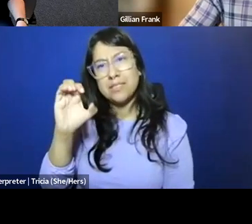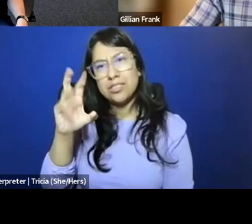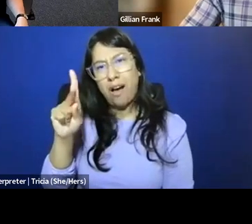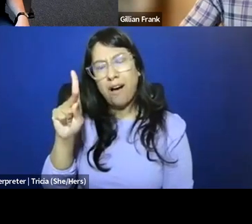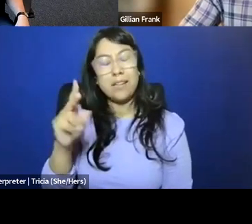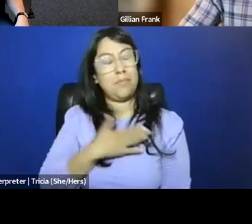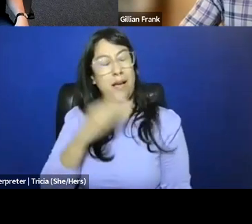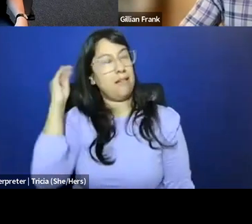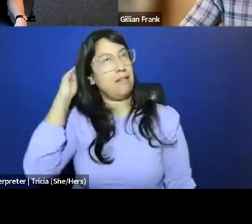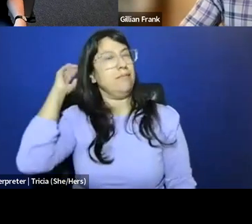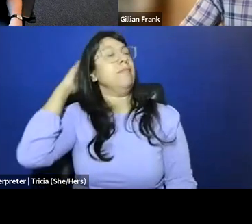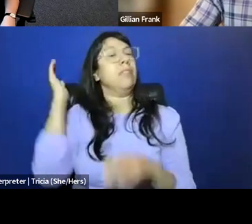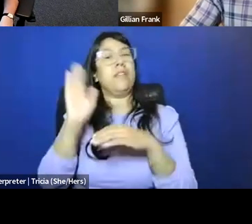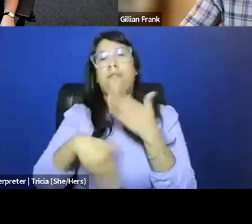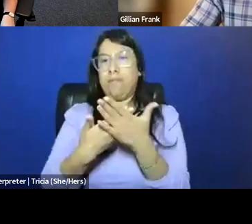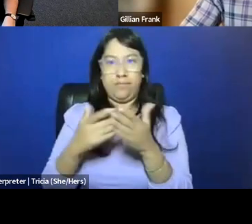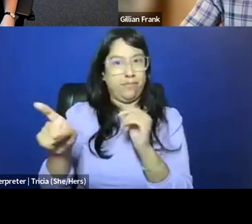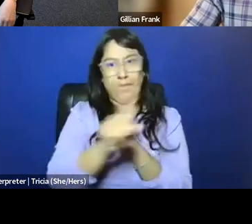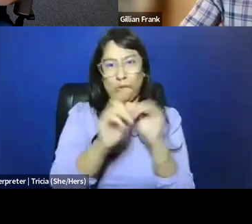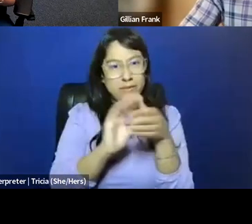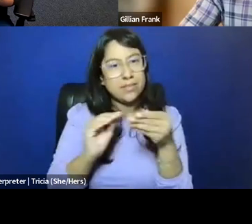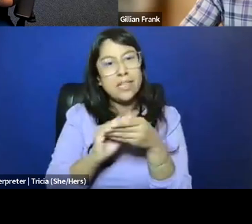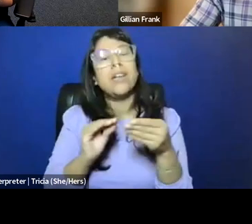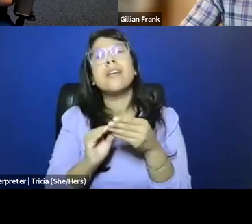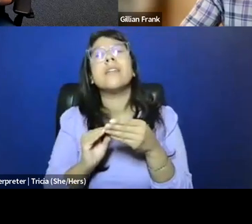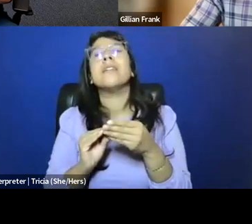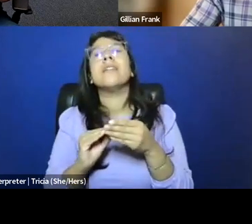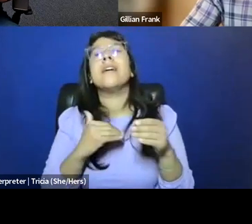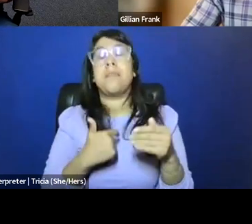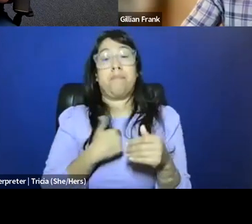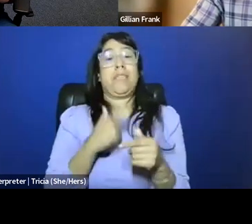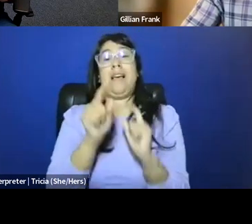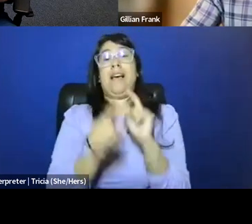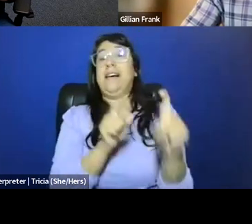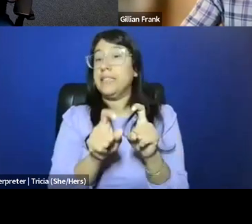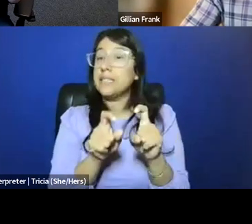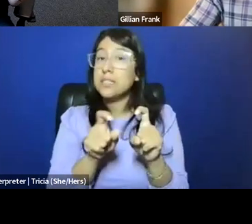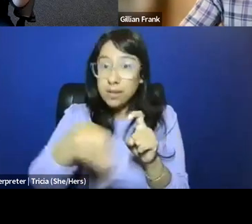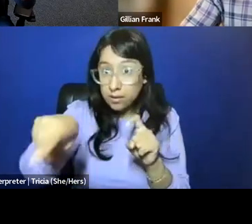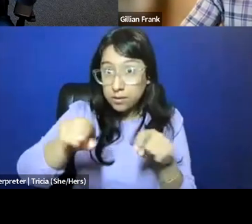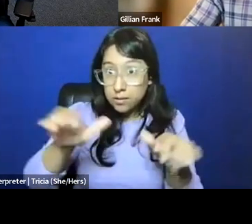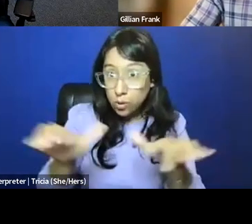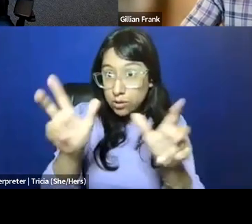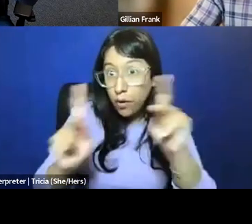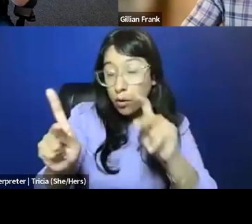from all of your remarks. But I'm gonna just ask a couple of questions, but I encourage folks if they have questions